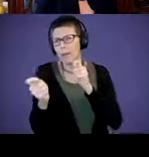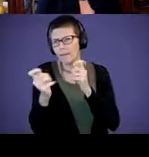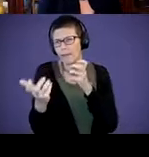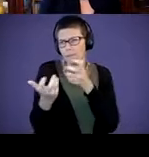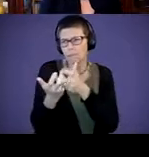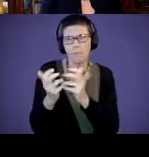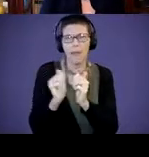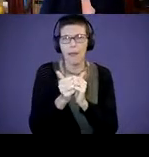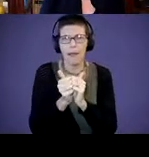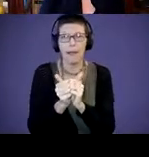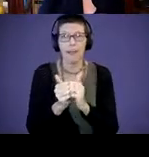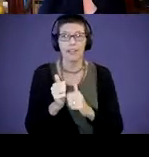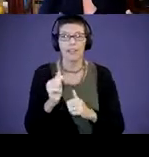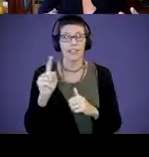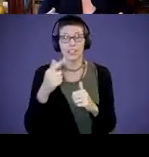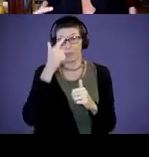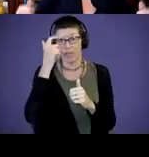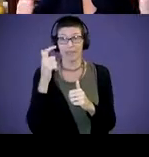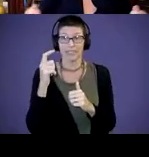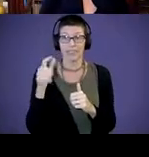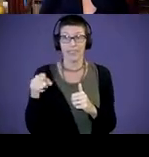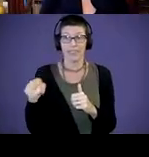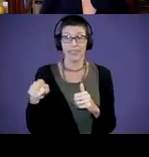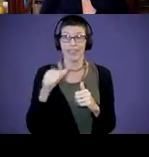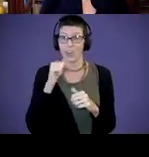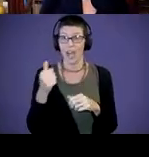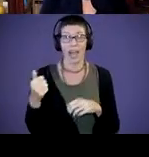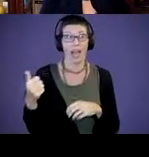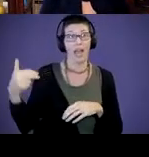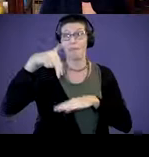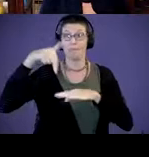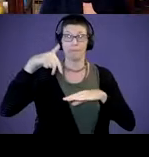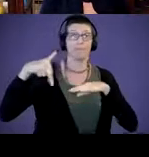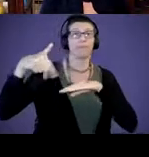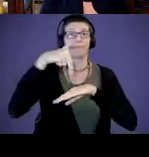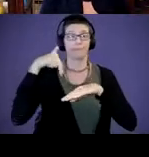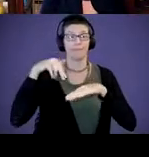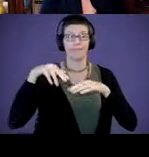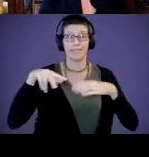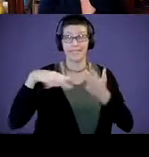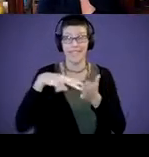Just because they aren't up dancing with us doesn't mean that they're not benefiting from